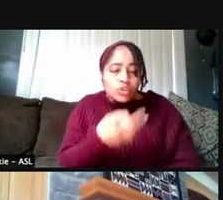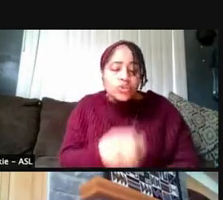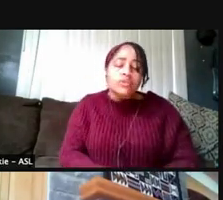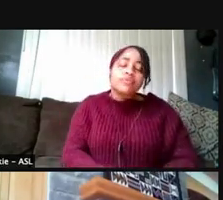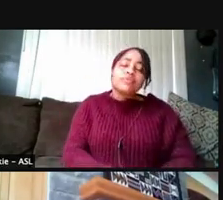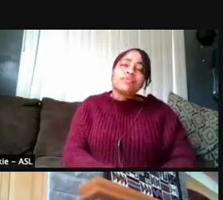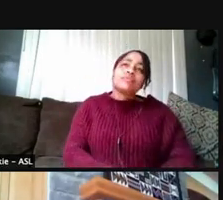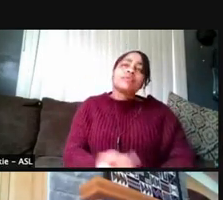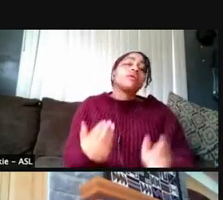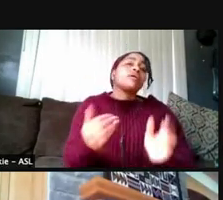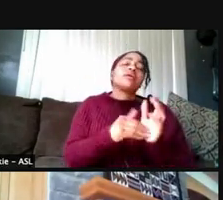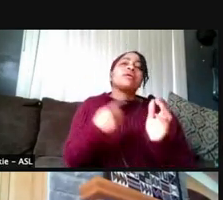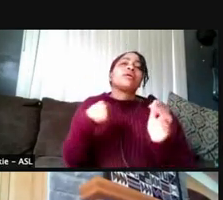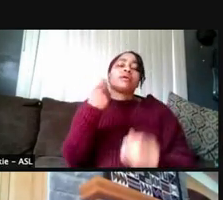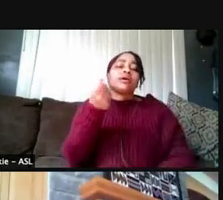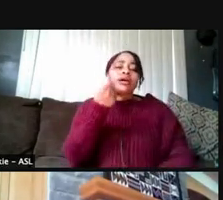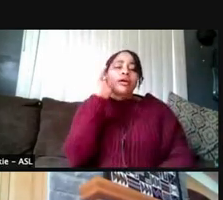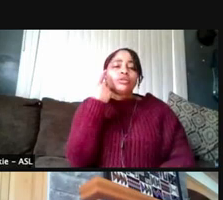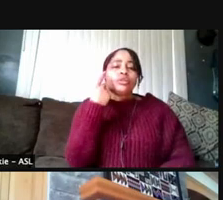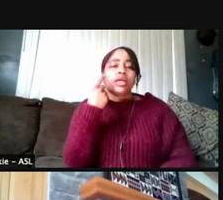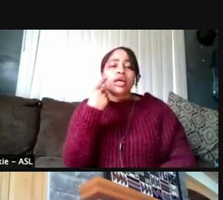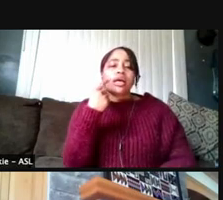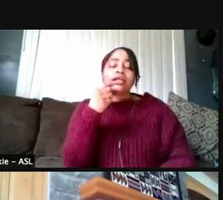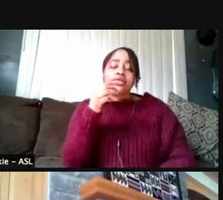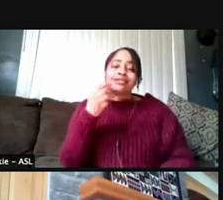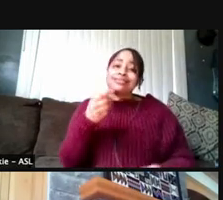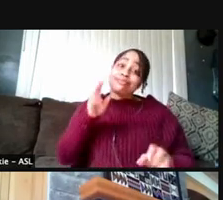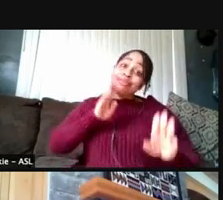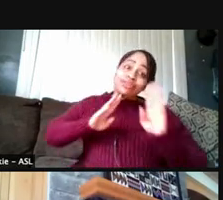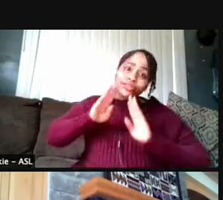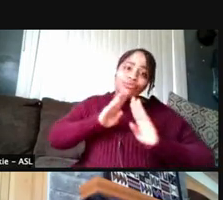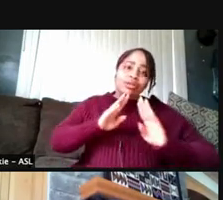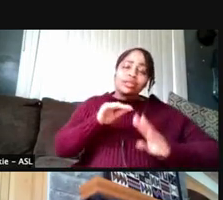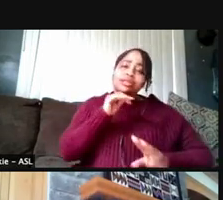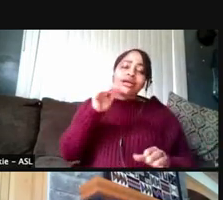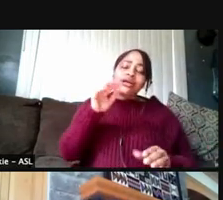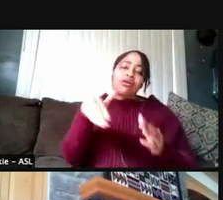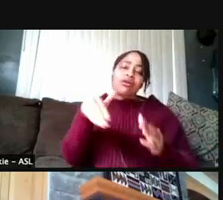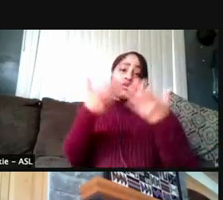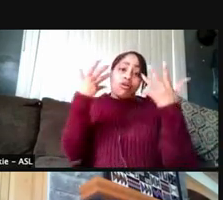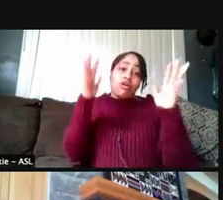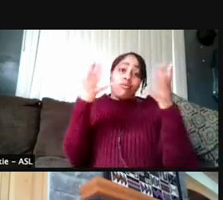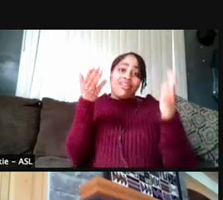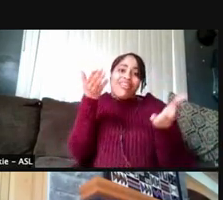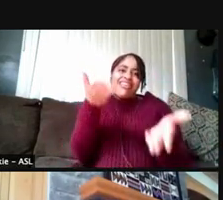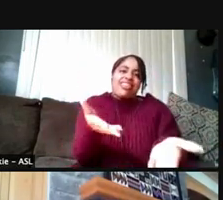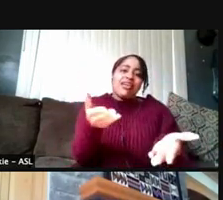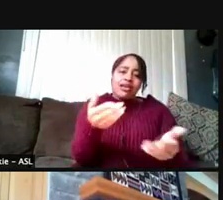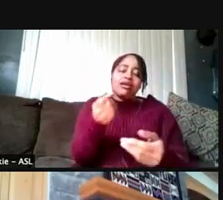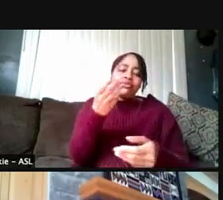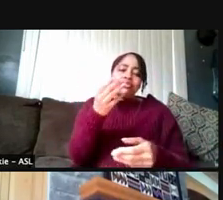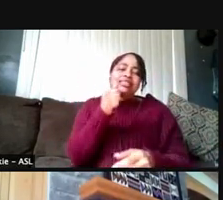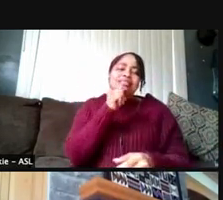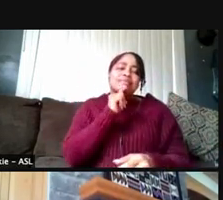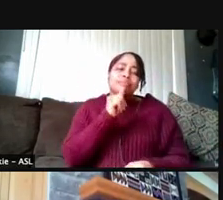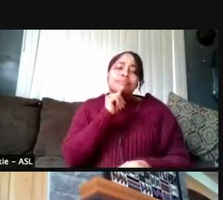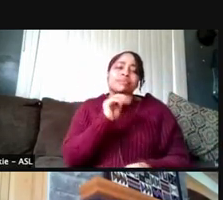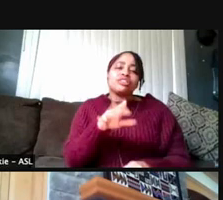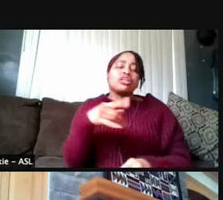Again we understand how that is a bit frustrating that they're not all already there. So just be a bit patient and they will be updated soon.